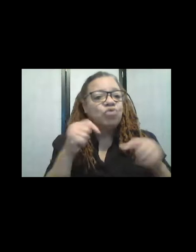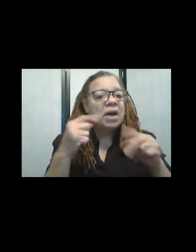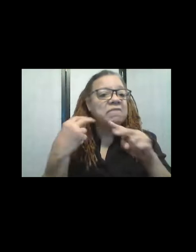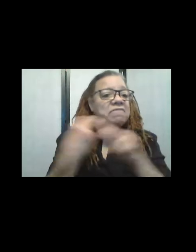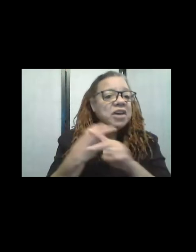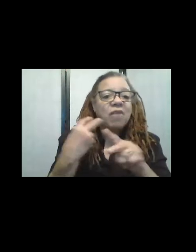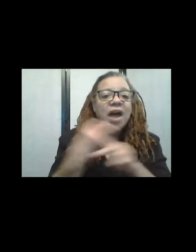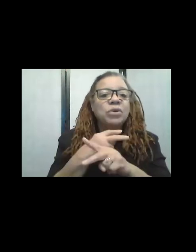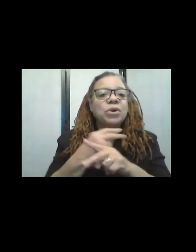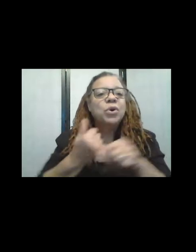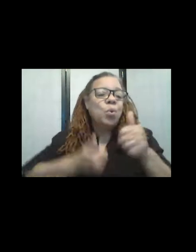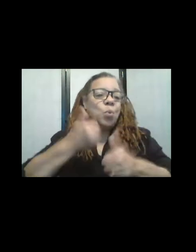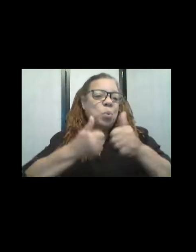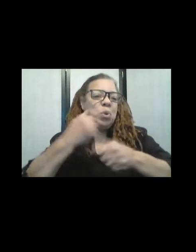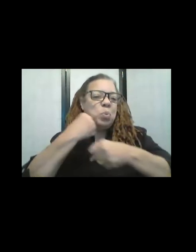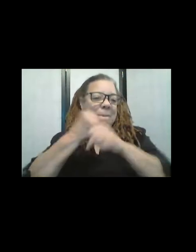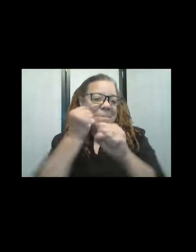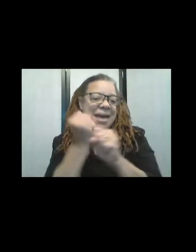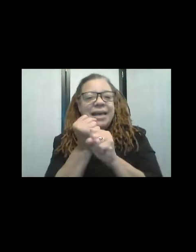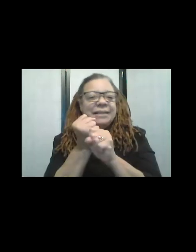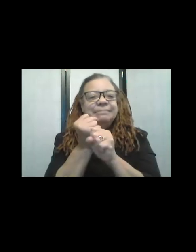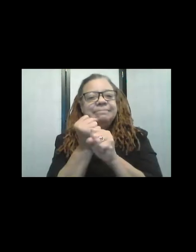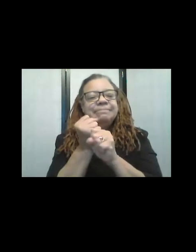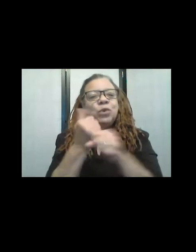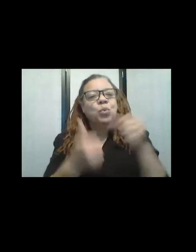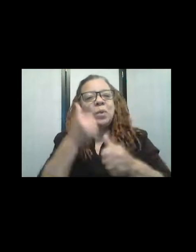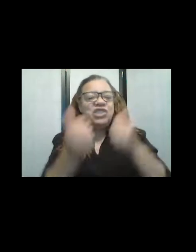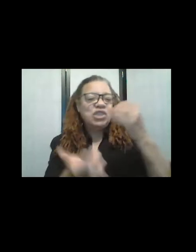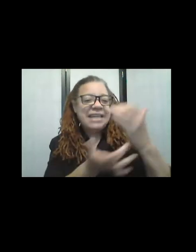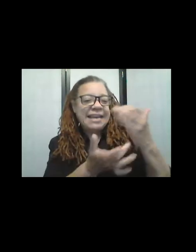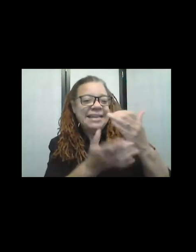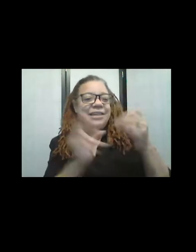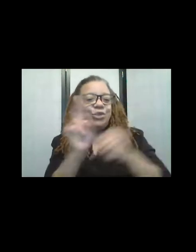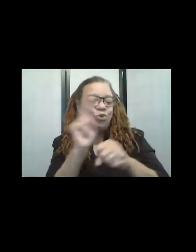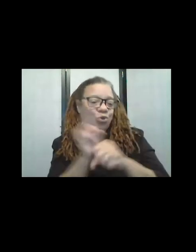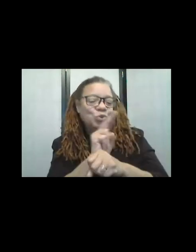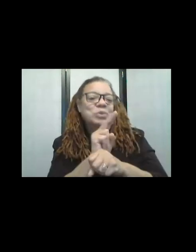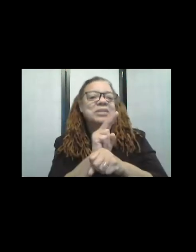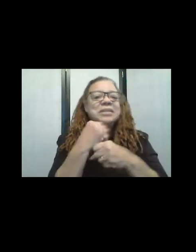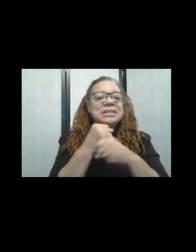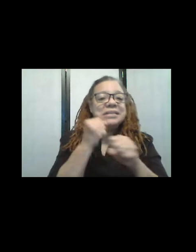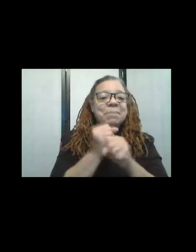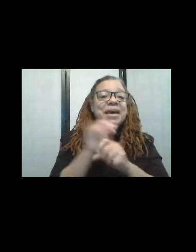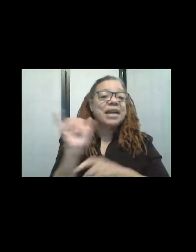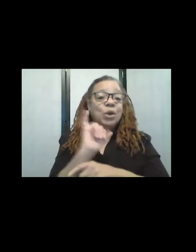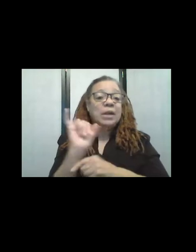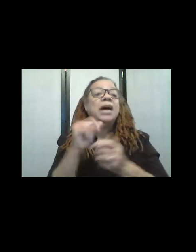will make it, you know, what technique to use to make it look like, you know, what you're-- what you want for the end product.